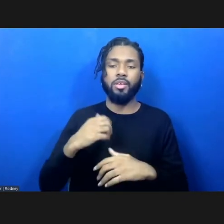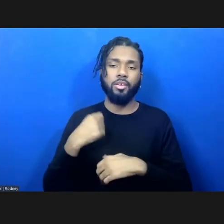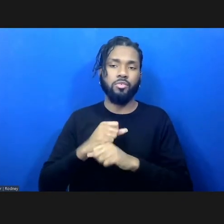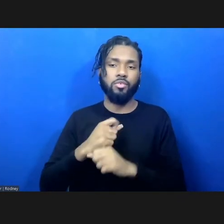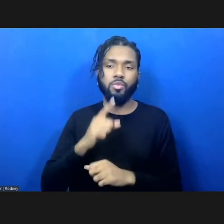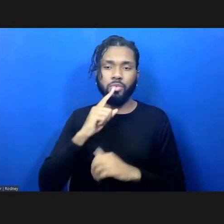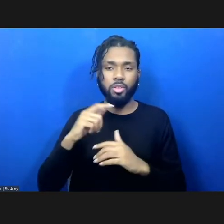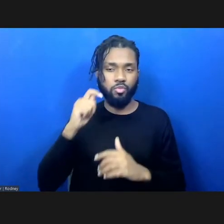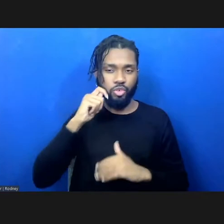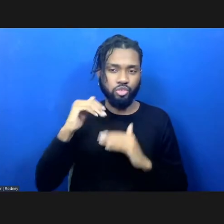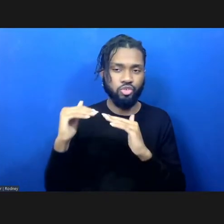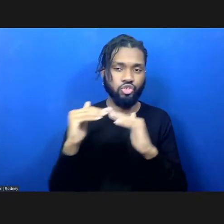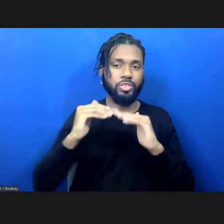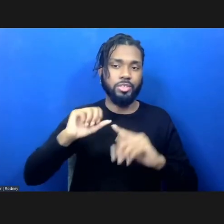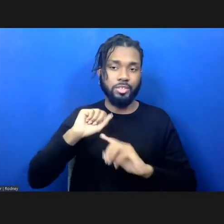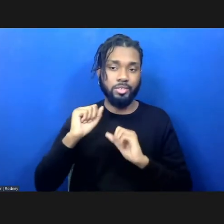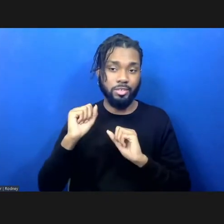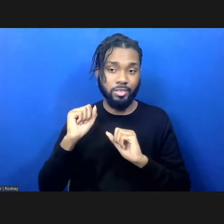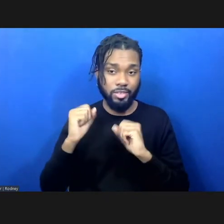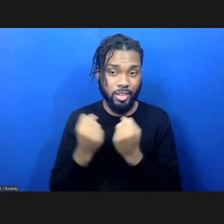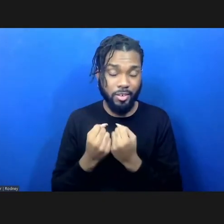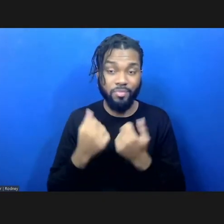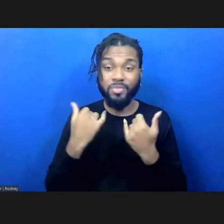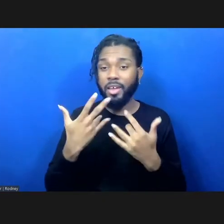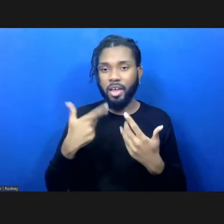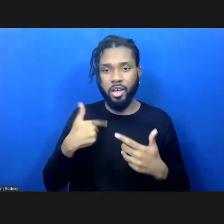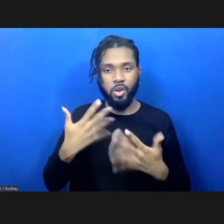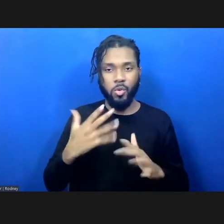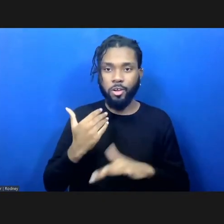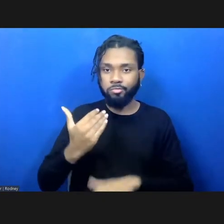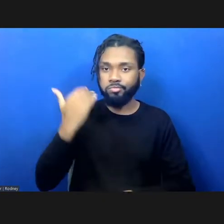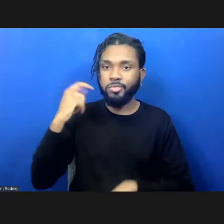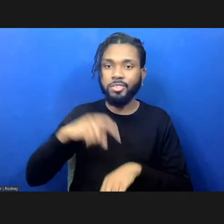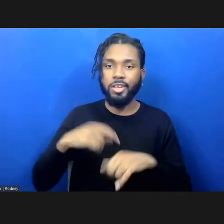I don't want to take any more time today because I want us to use every minute to